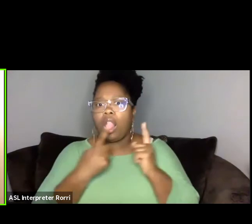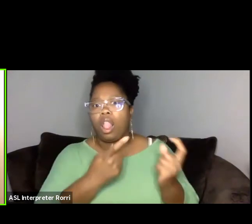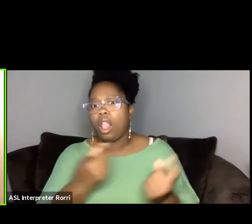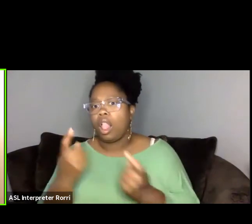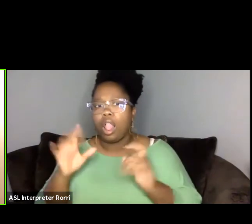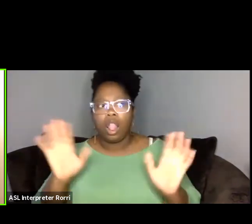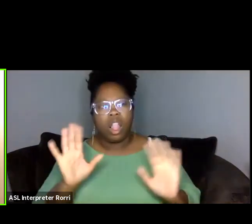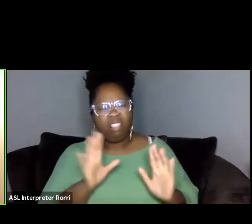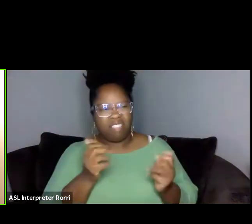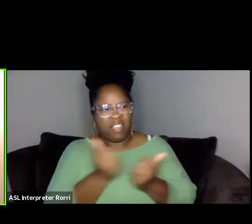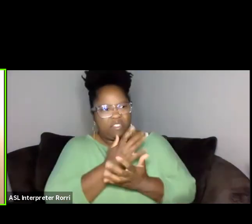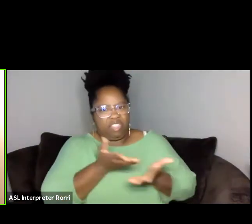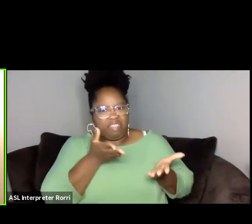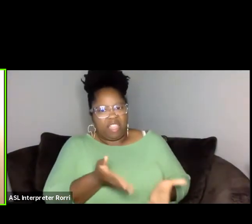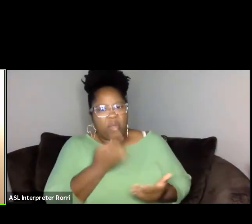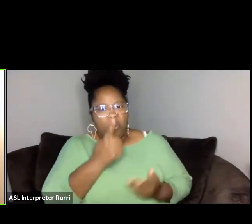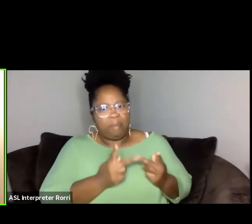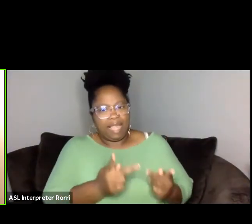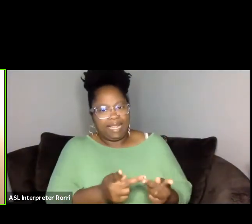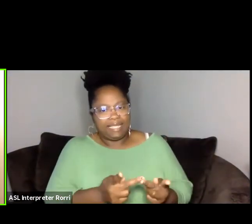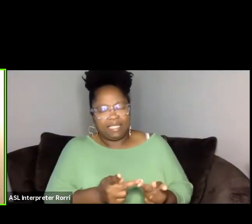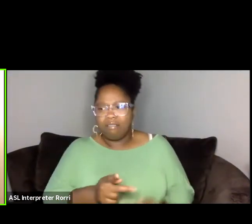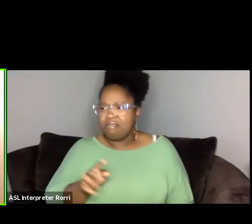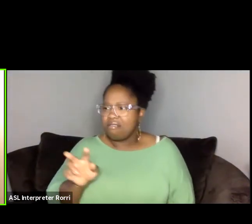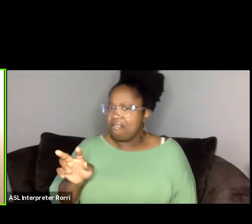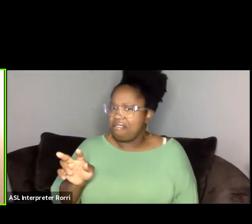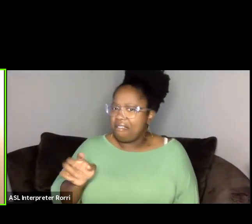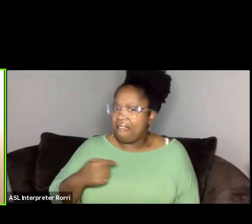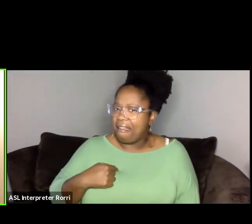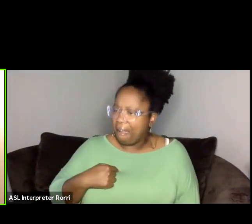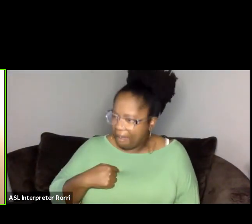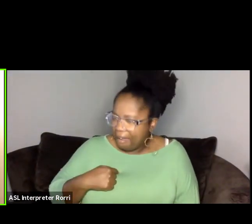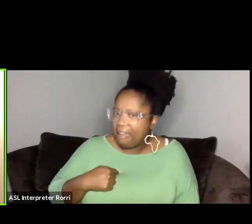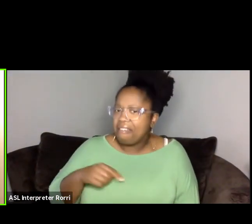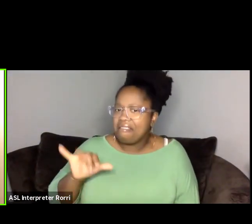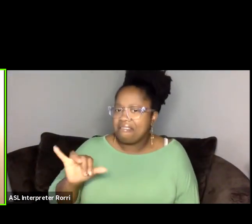And so from there, we really started to build out this idea